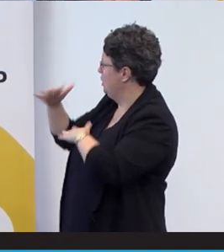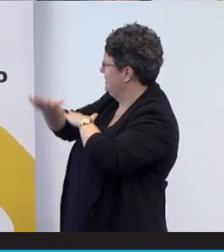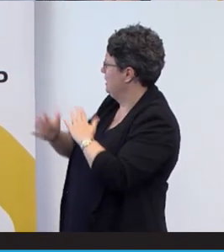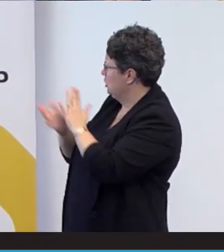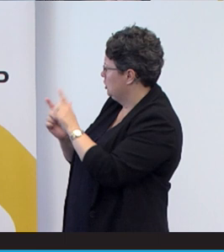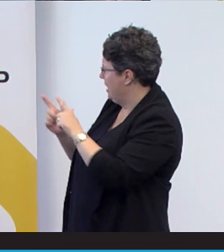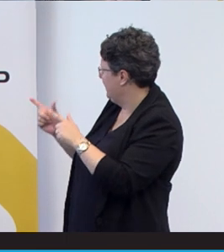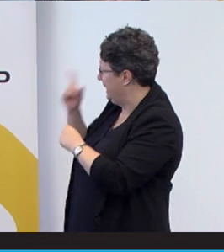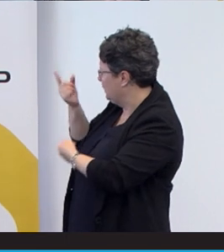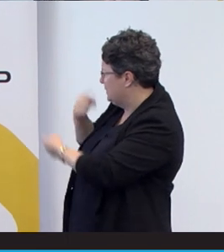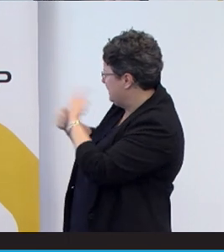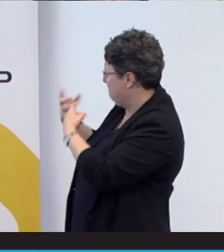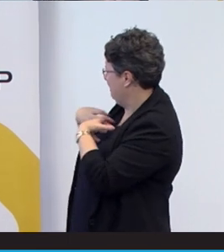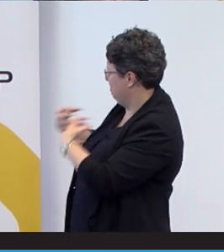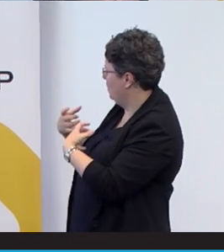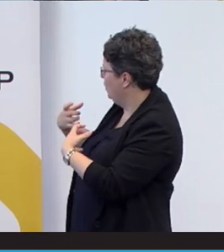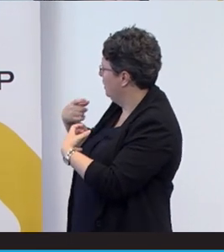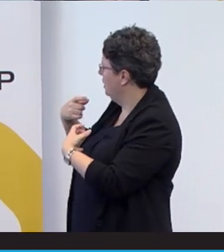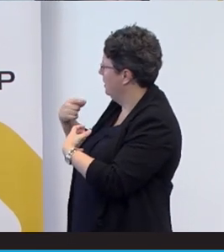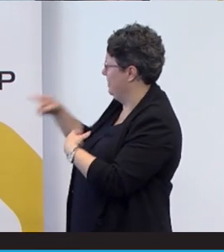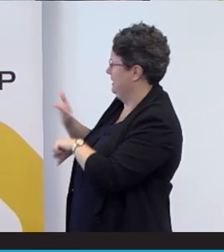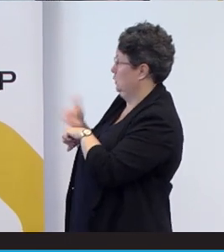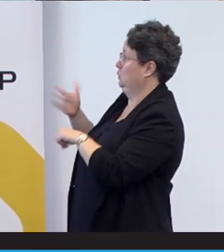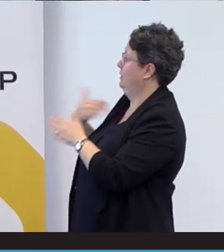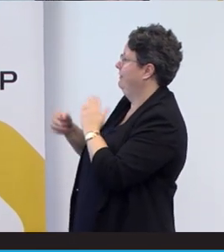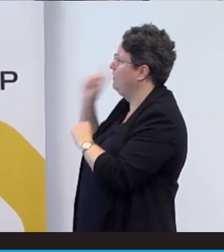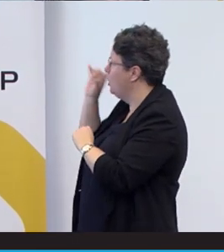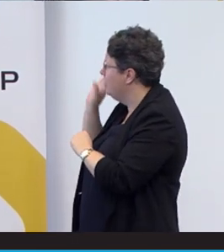can you tell me more about it? I said, This is totally new thing to me. You said, I'm.